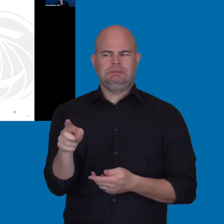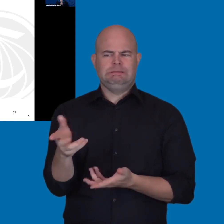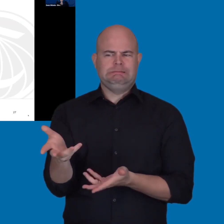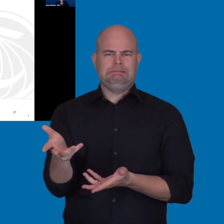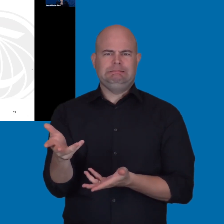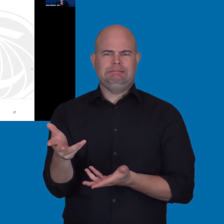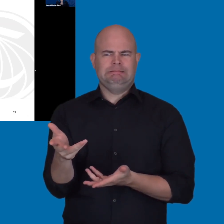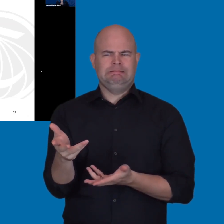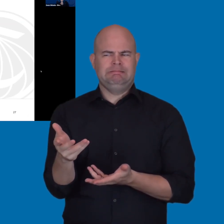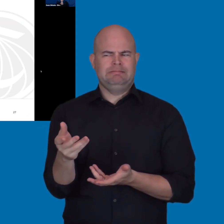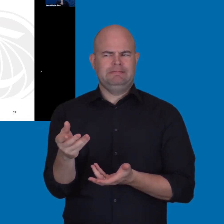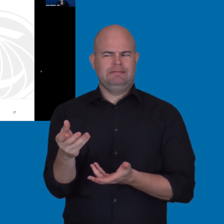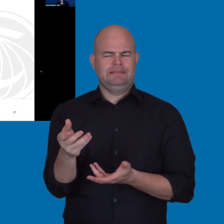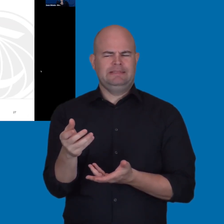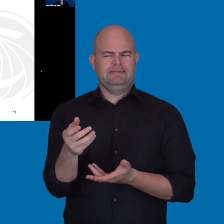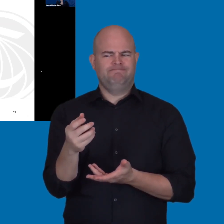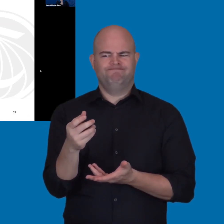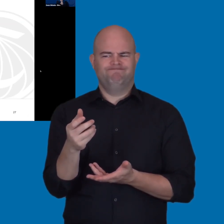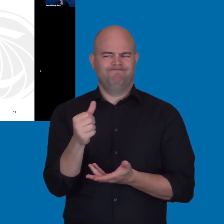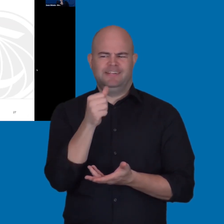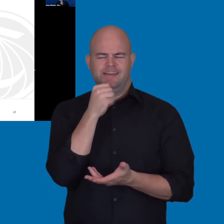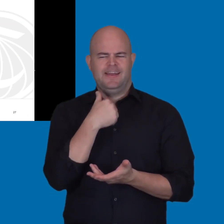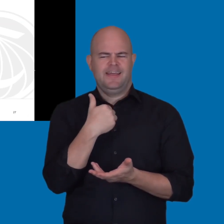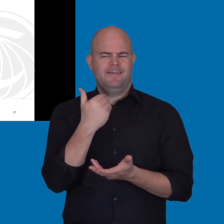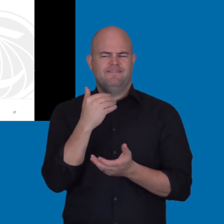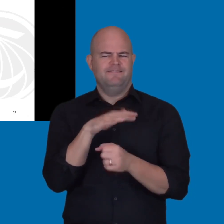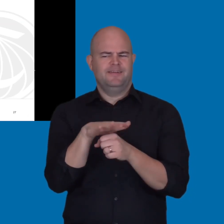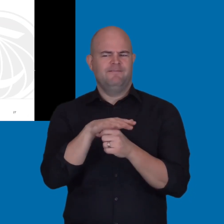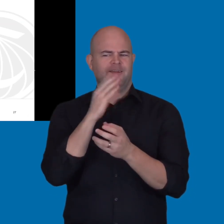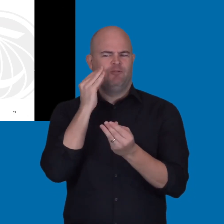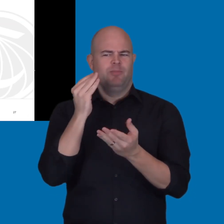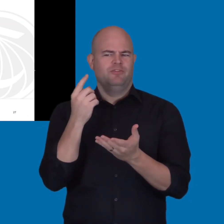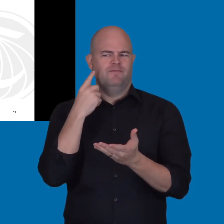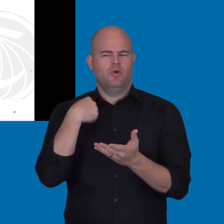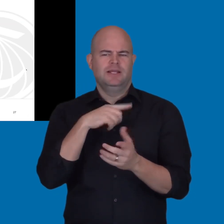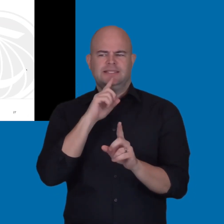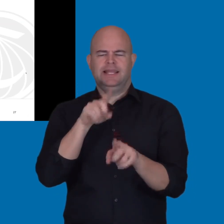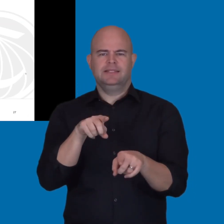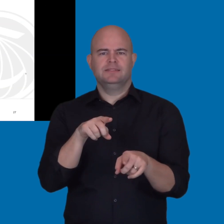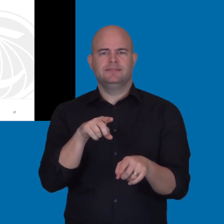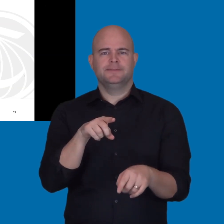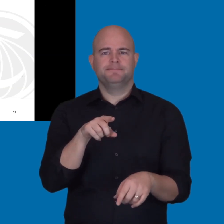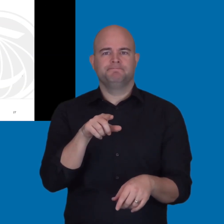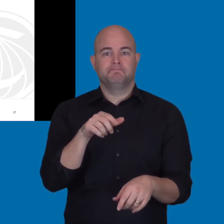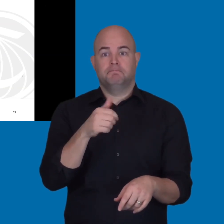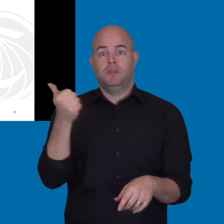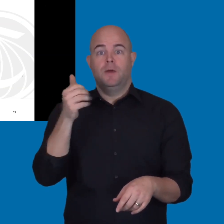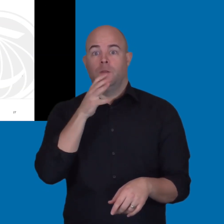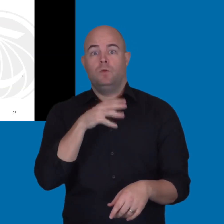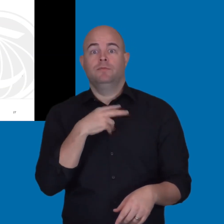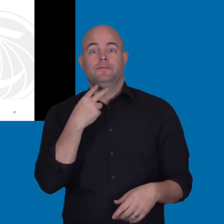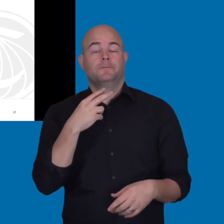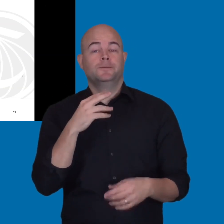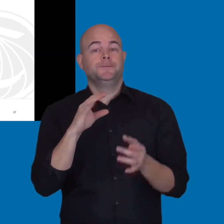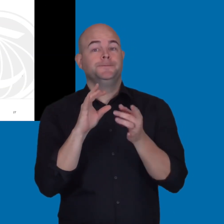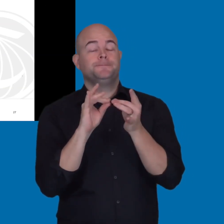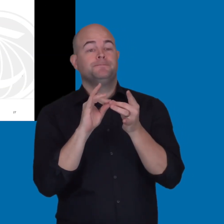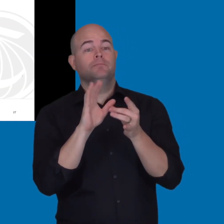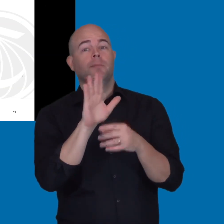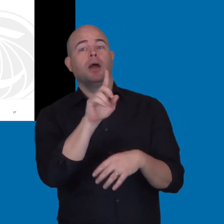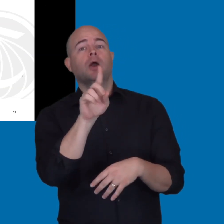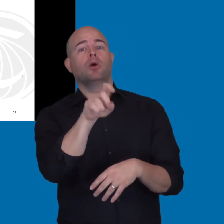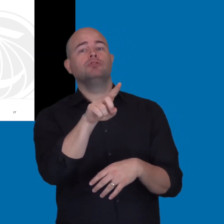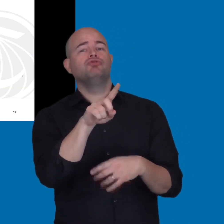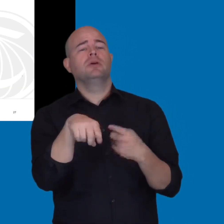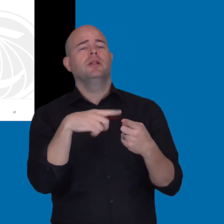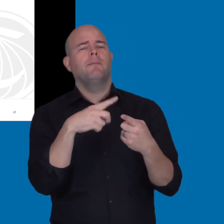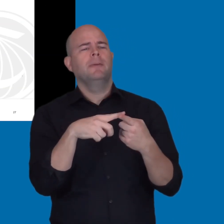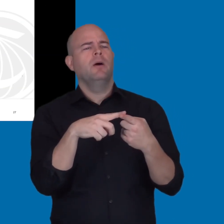about that question in order to answer it.